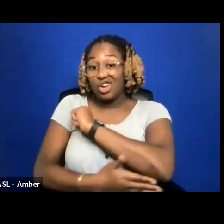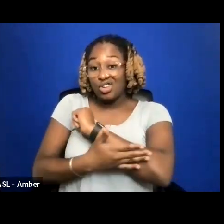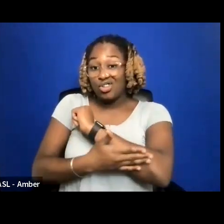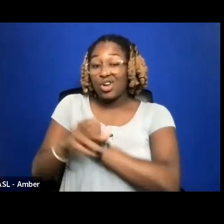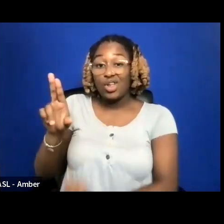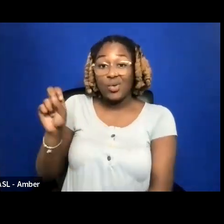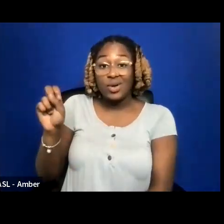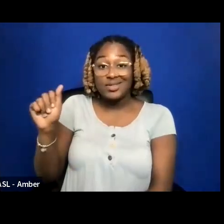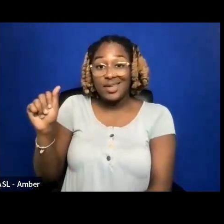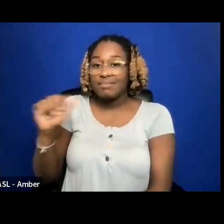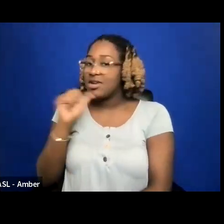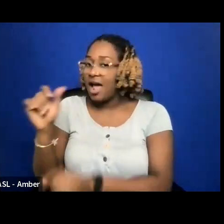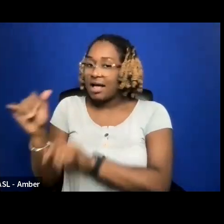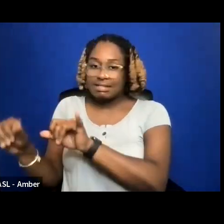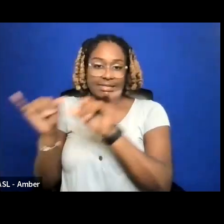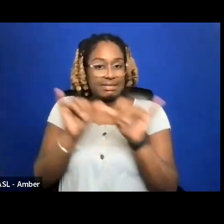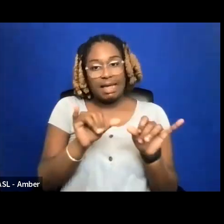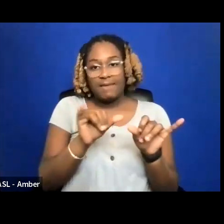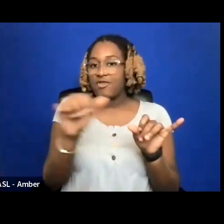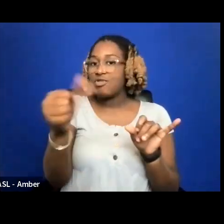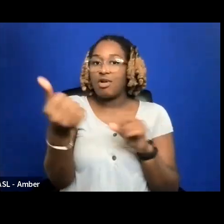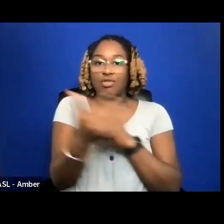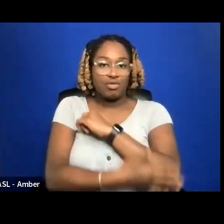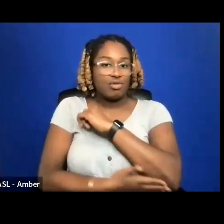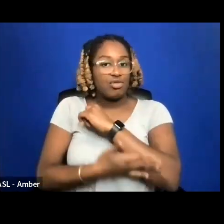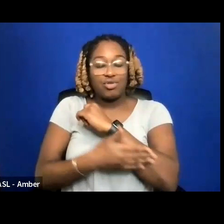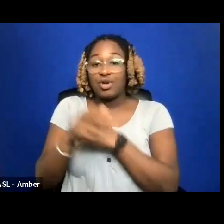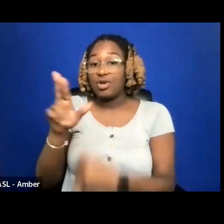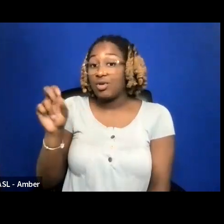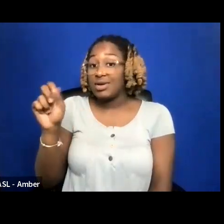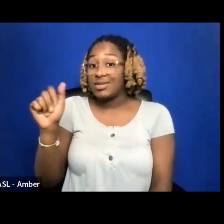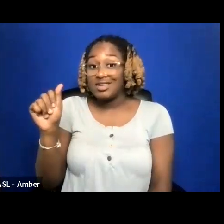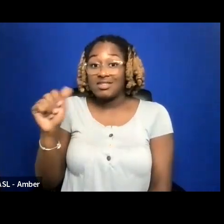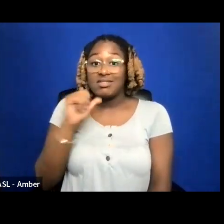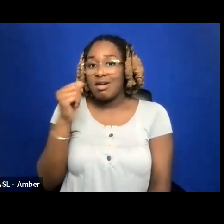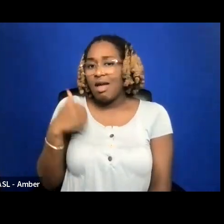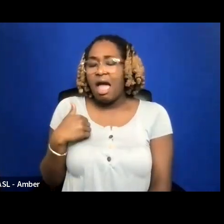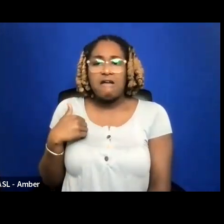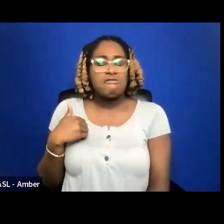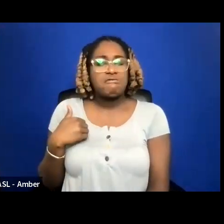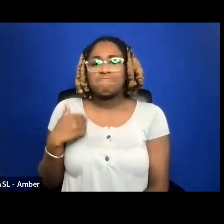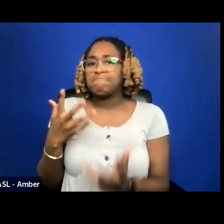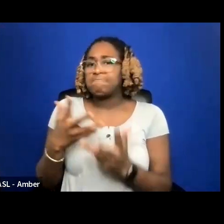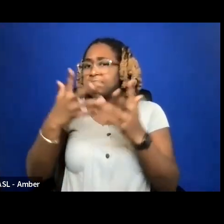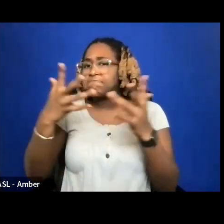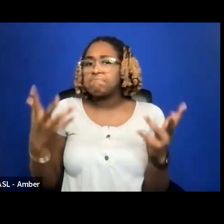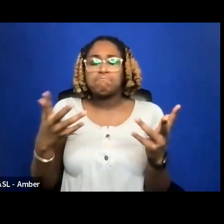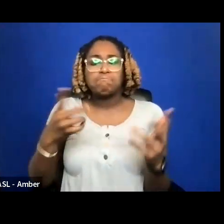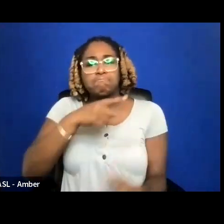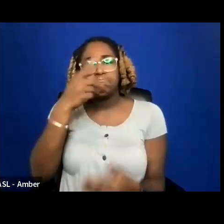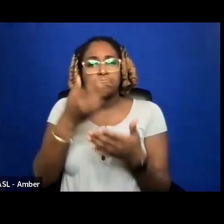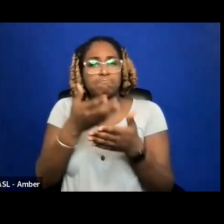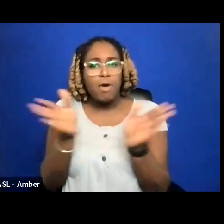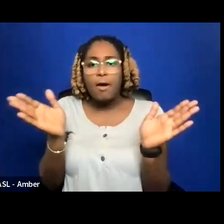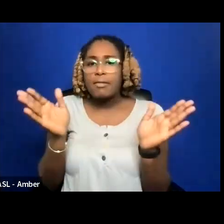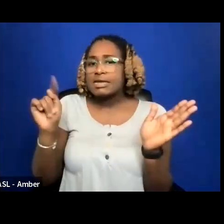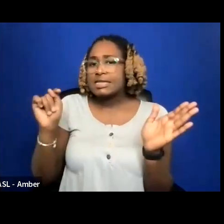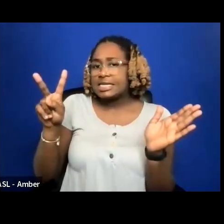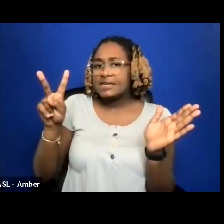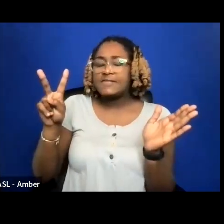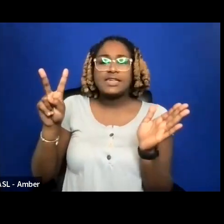THE U.S. DOESN'T HAVE AS MUCH OF A ROBUST PUBLIC TELEVISION FUNDING NETWORK AS EUROPE HAS, AS MIGHT